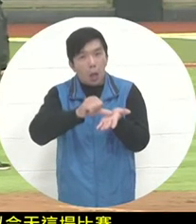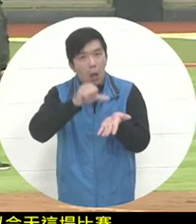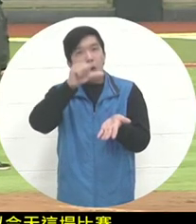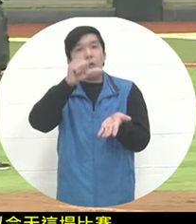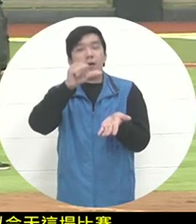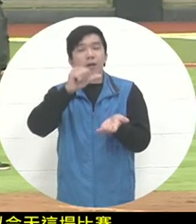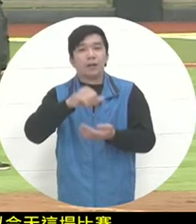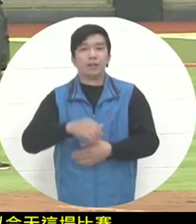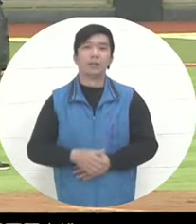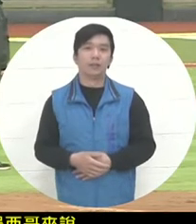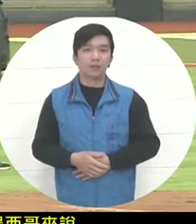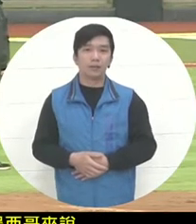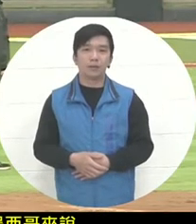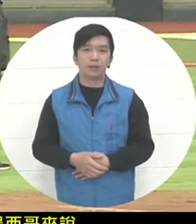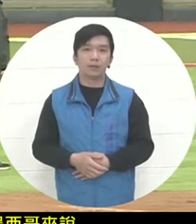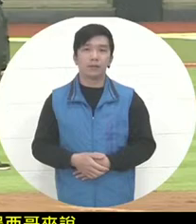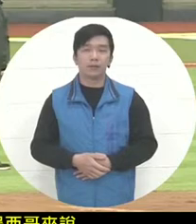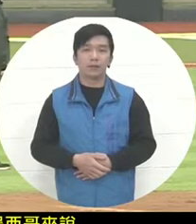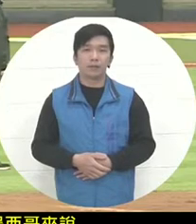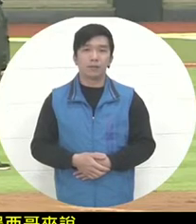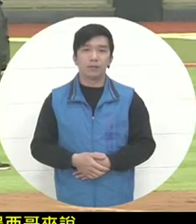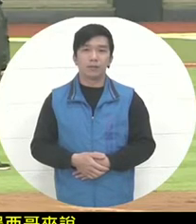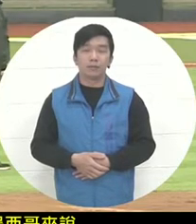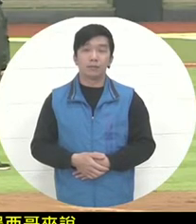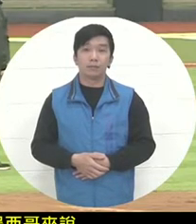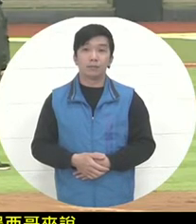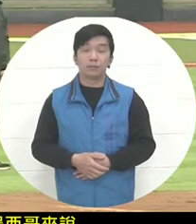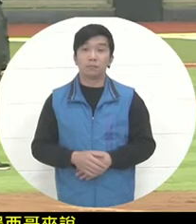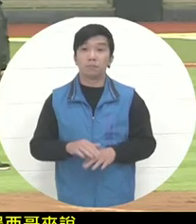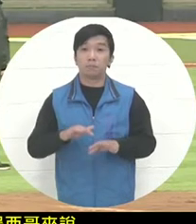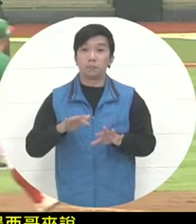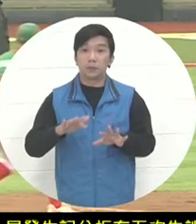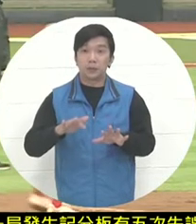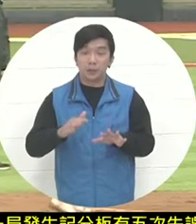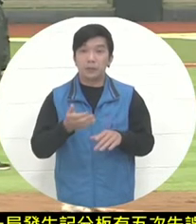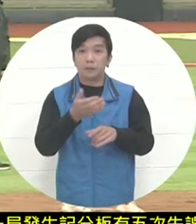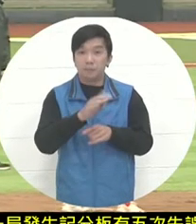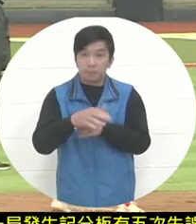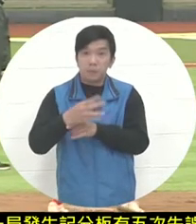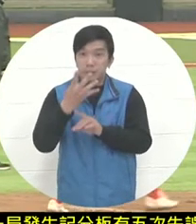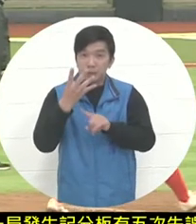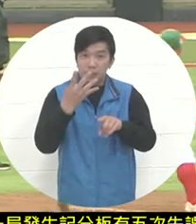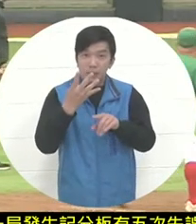So far, there are 4 outs in total. Three of them